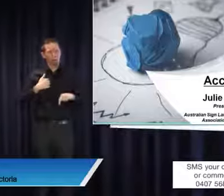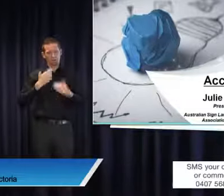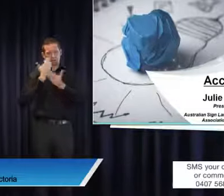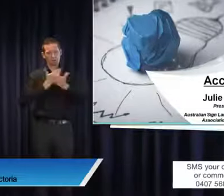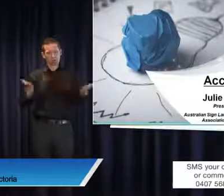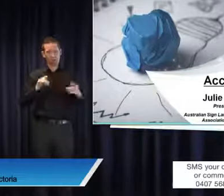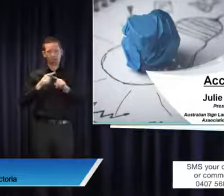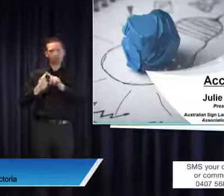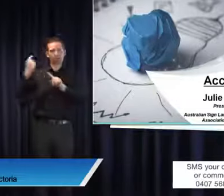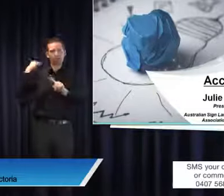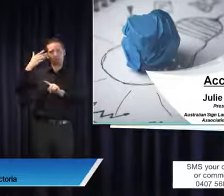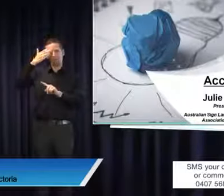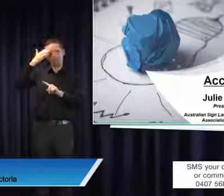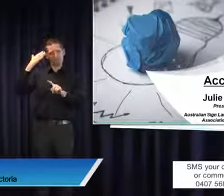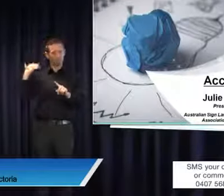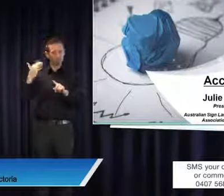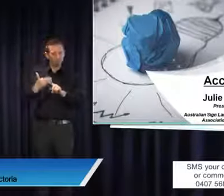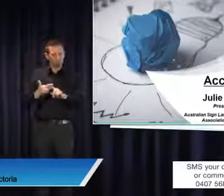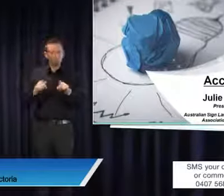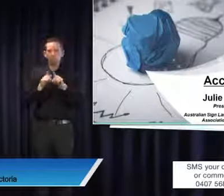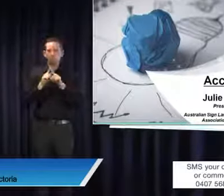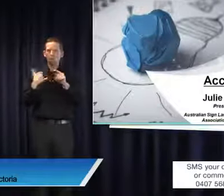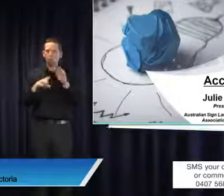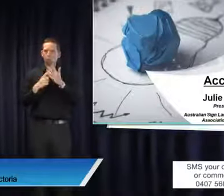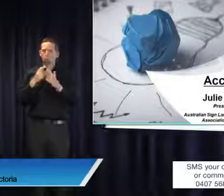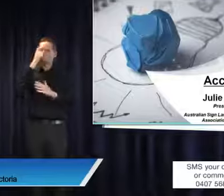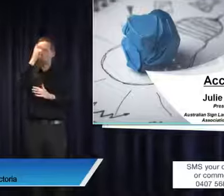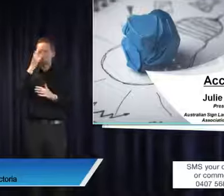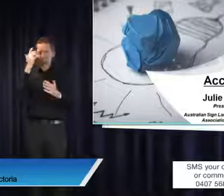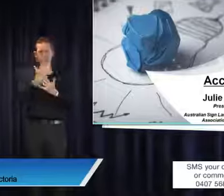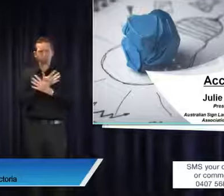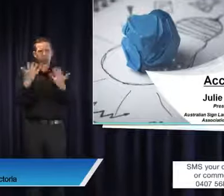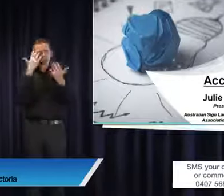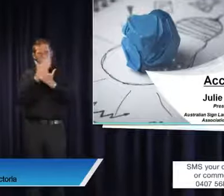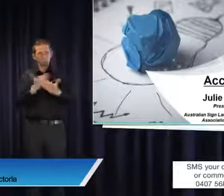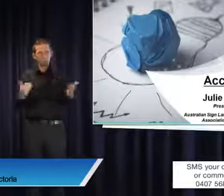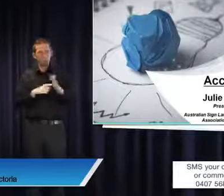president. In addition, I would like to acknowledge and pay our deepest respect to deaf pioneers